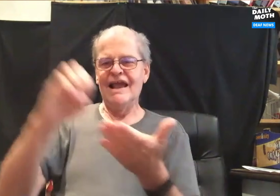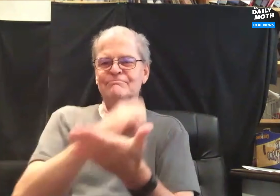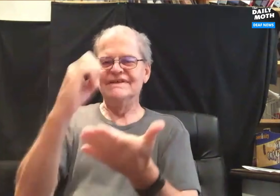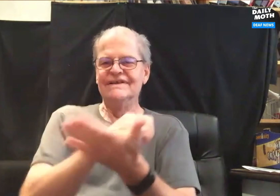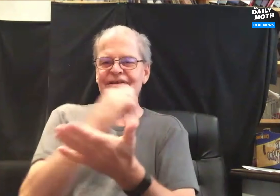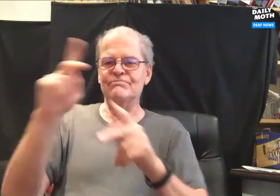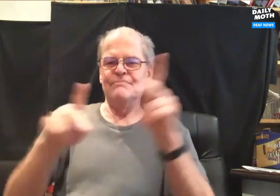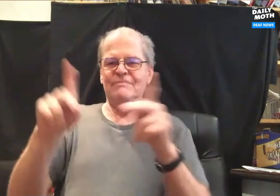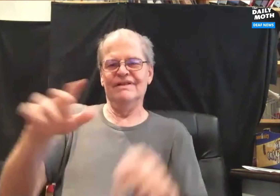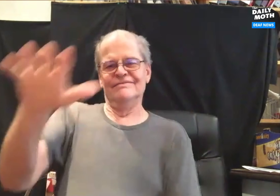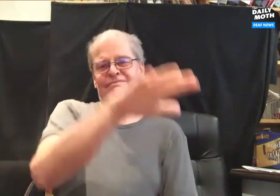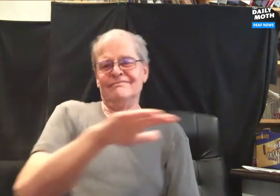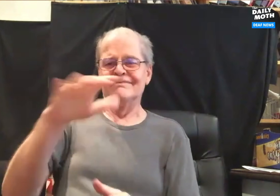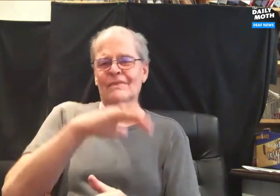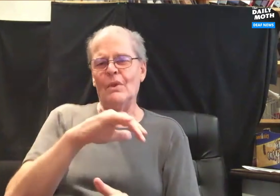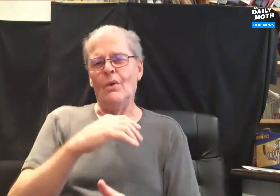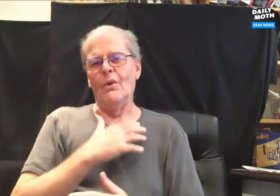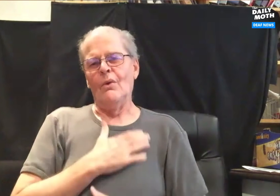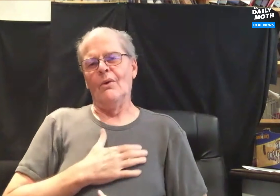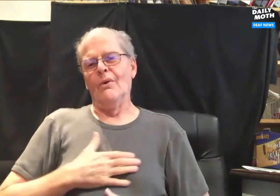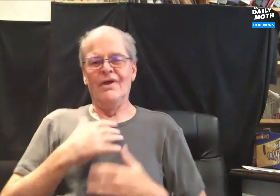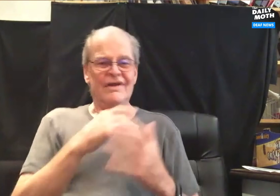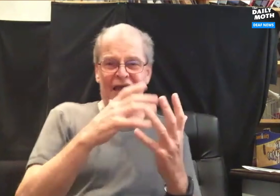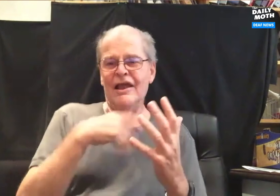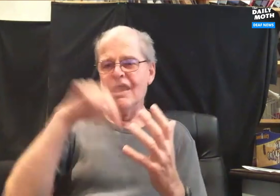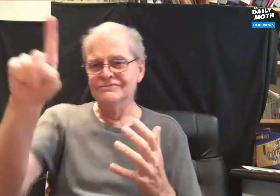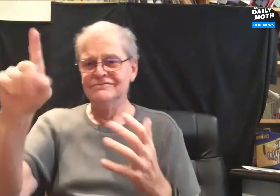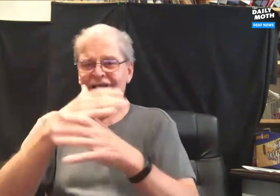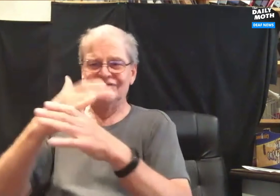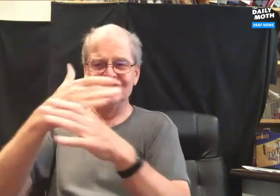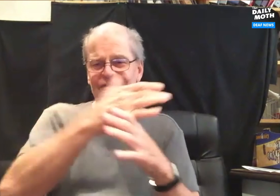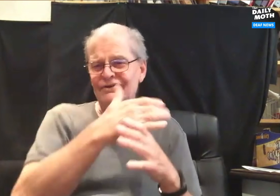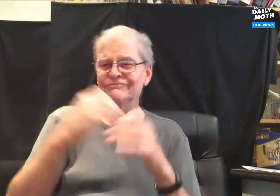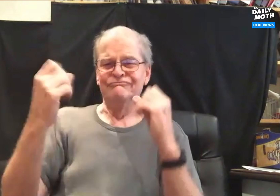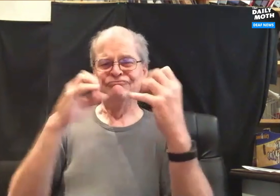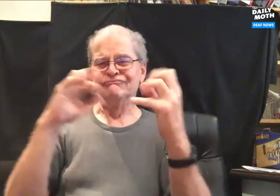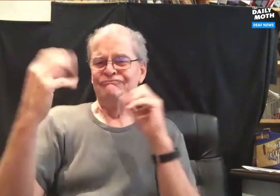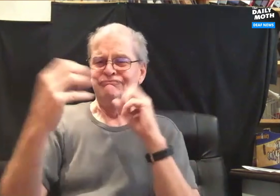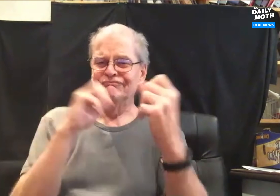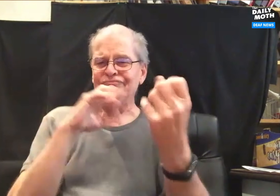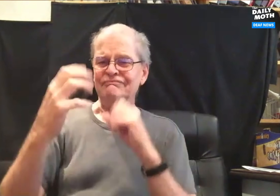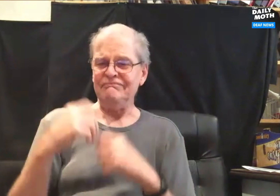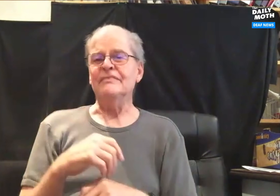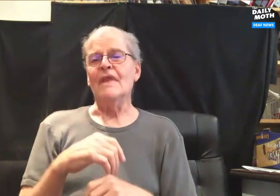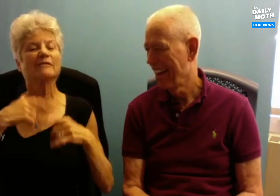I had my own encyclopedia. I truly enjoyed working with these people and how we all shared resources.